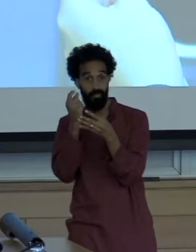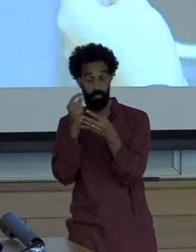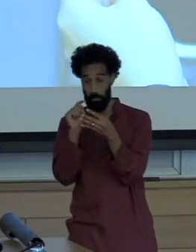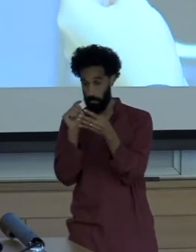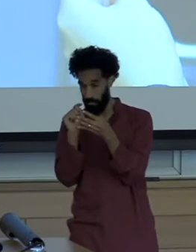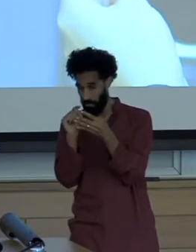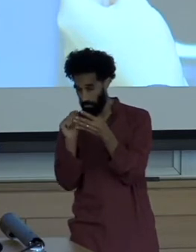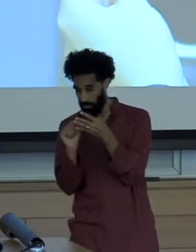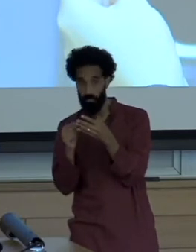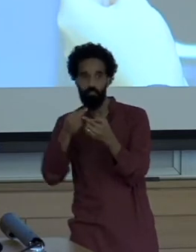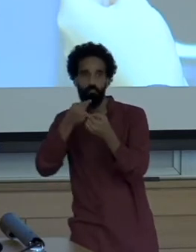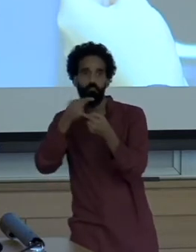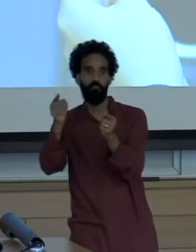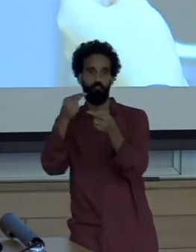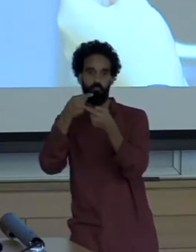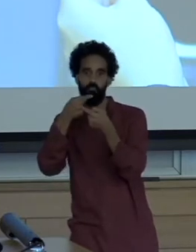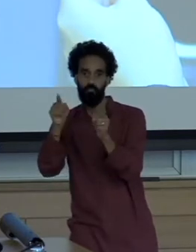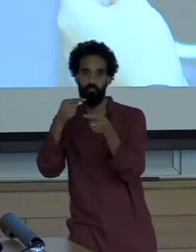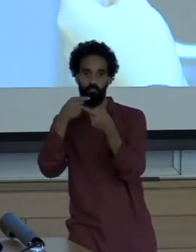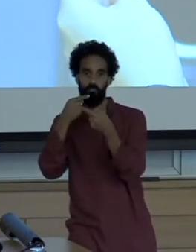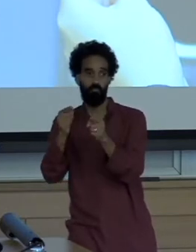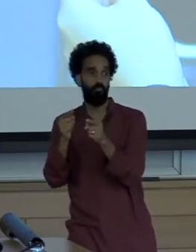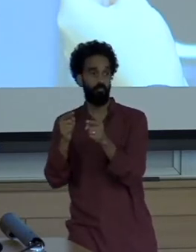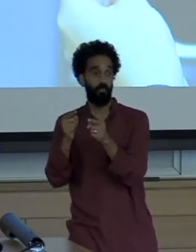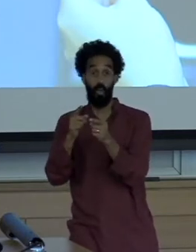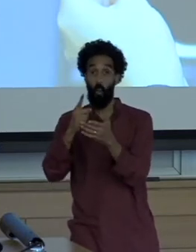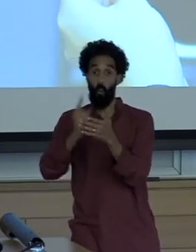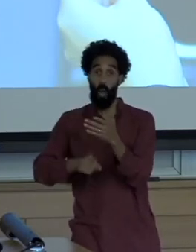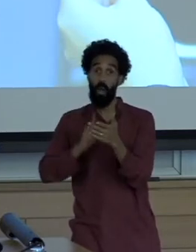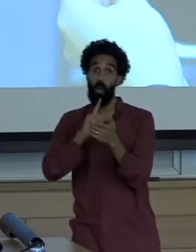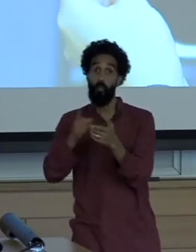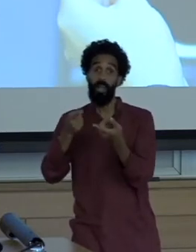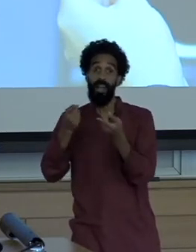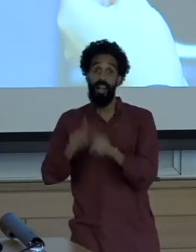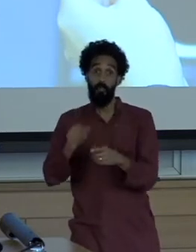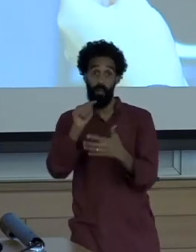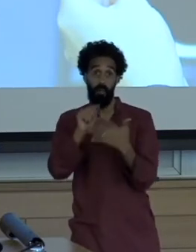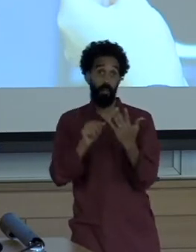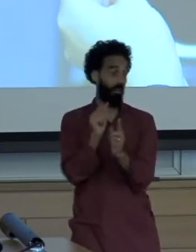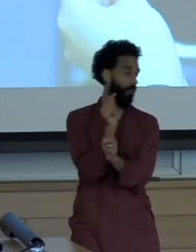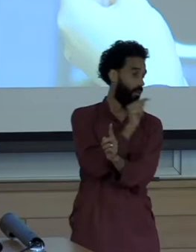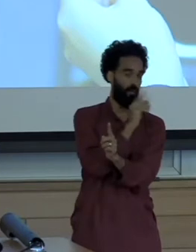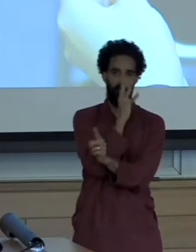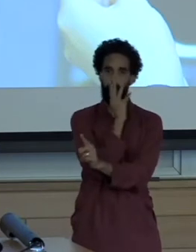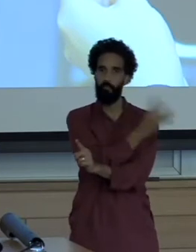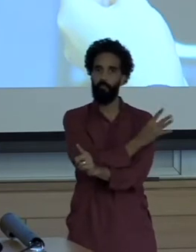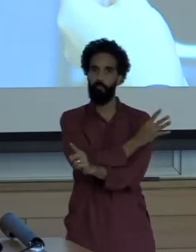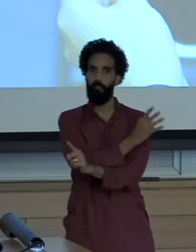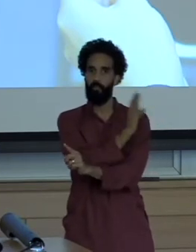On the newspaper, on TV, on deadline, right? So there is kind of a natural